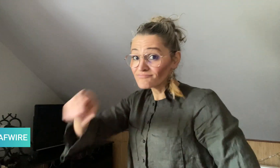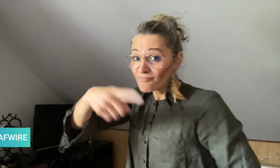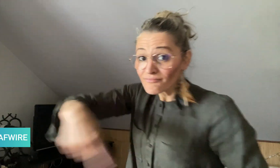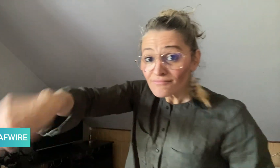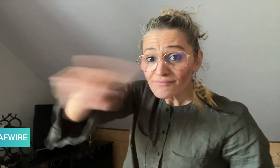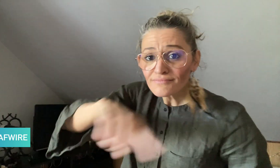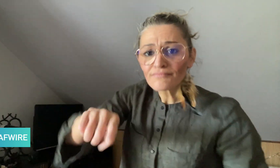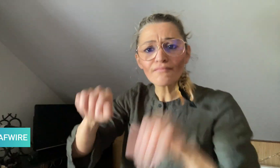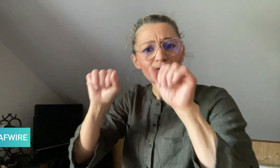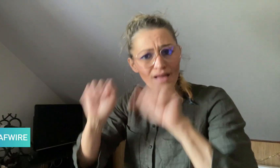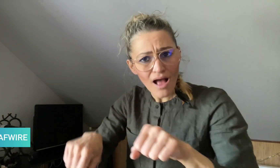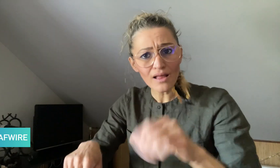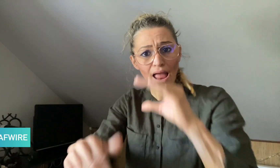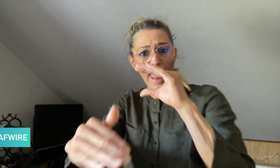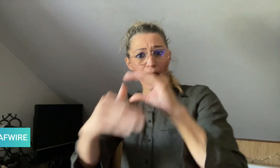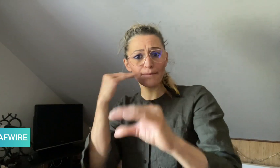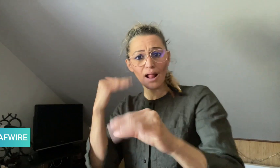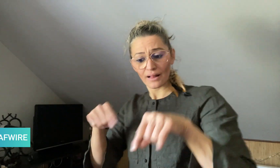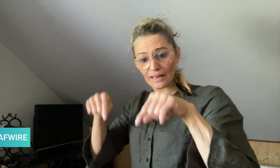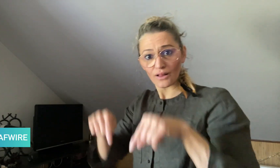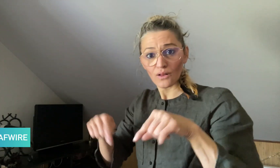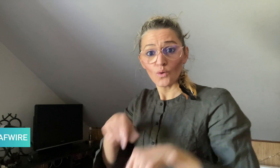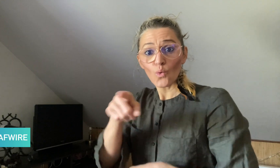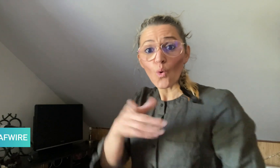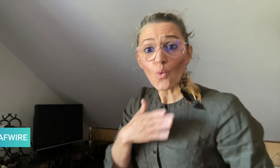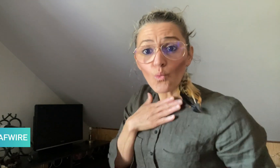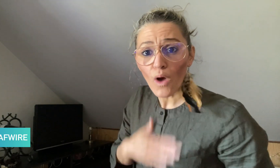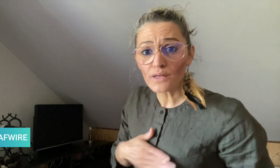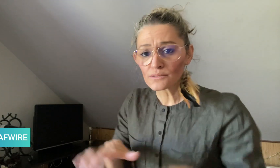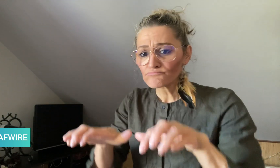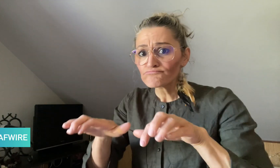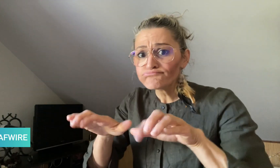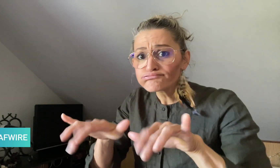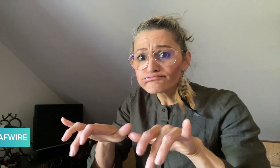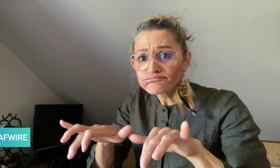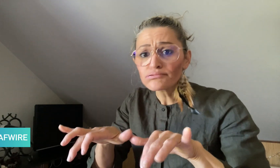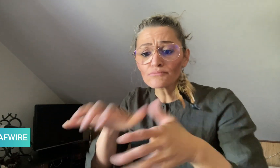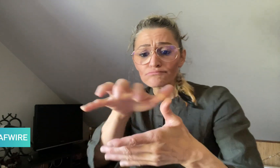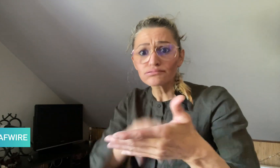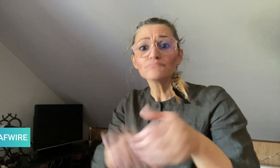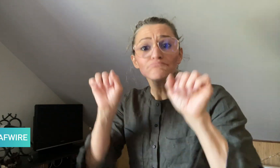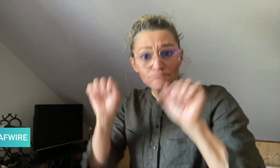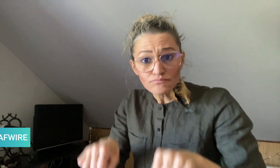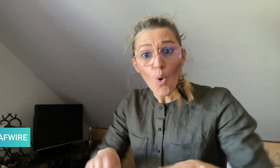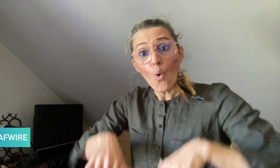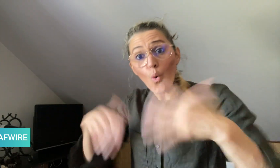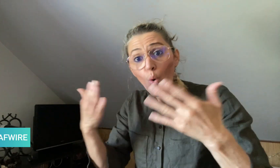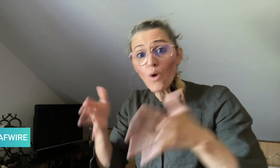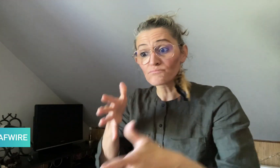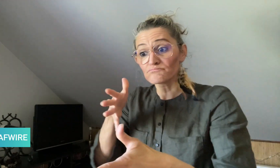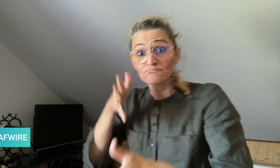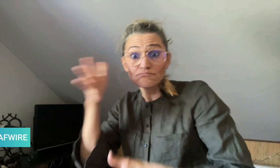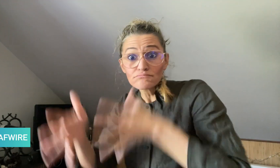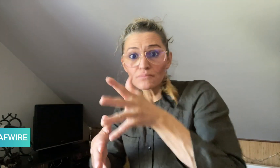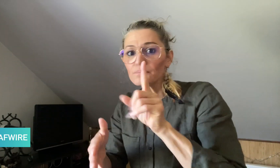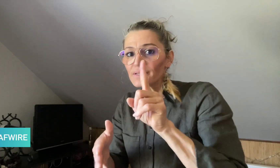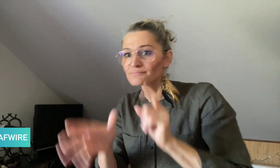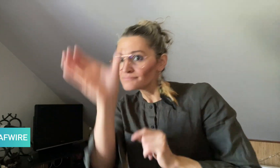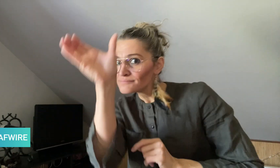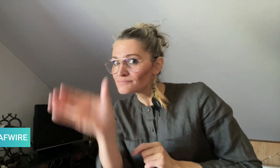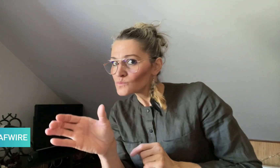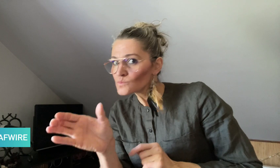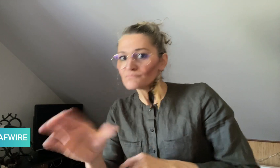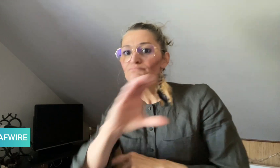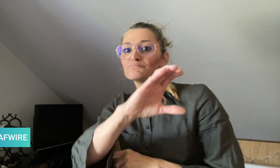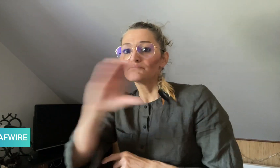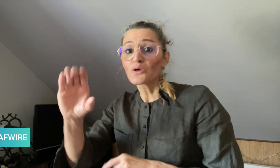You can email your text or video comments